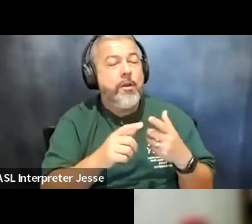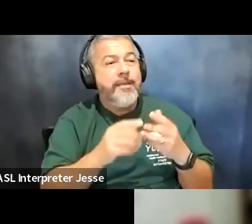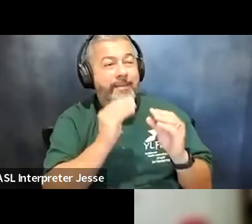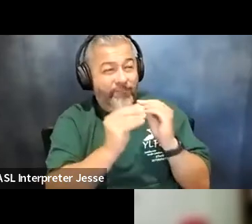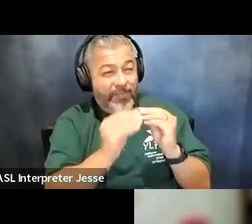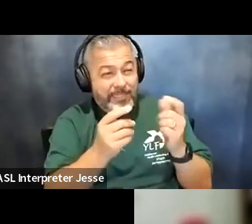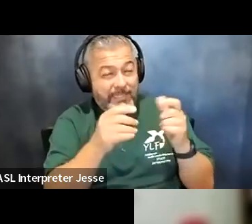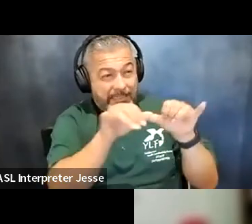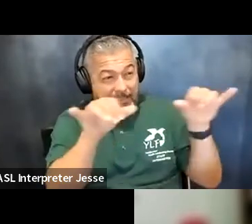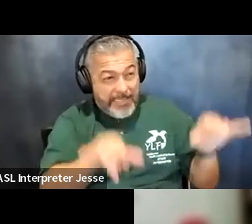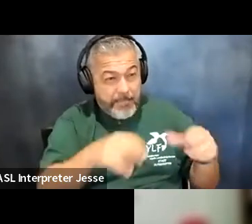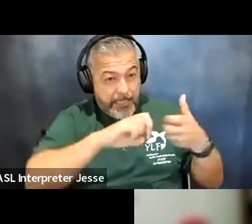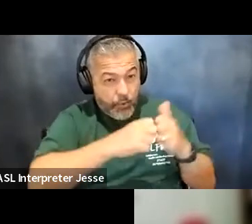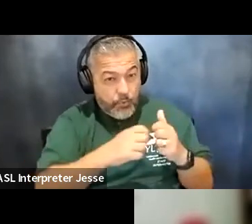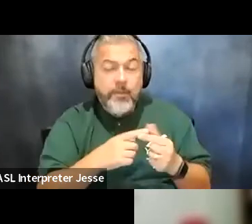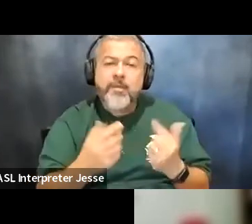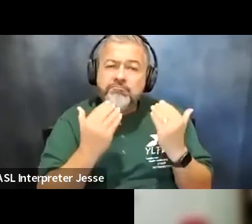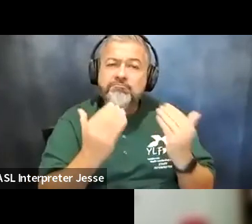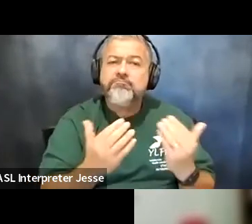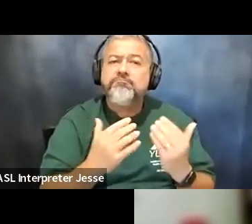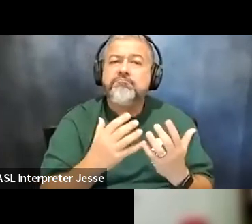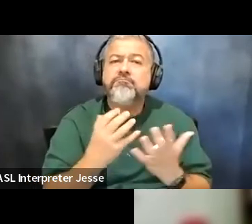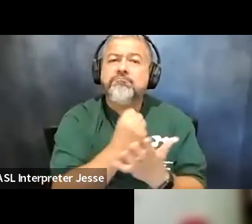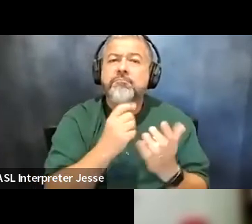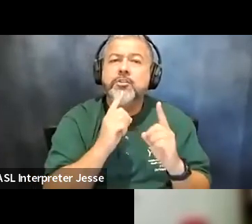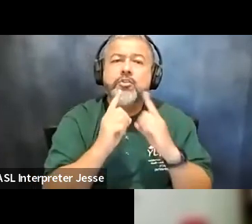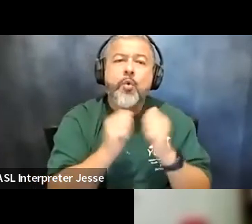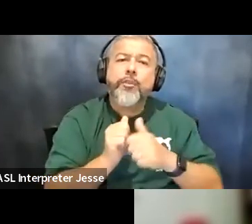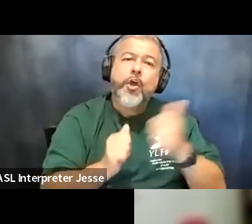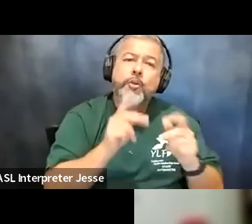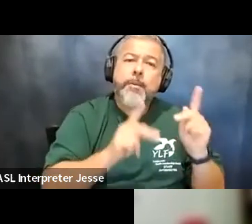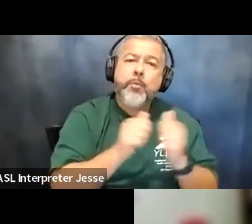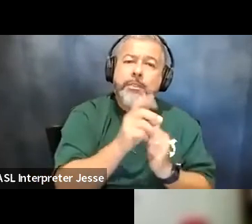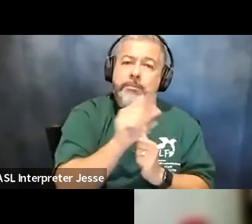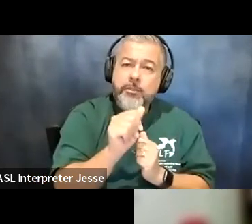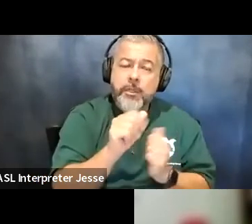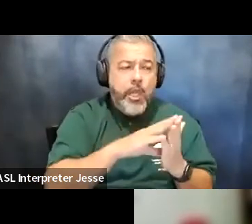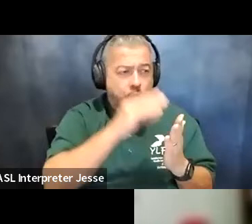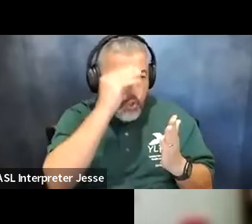you can talk to other people with disabilities and learn from shared experiences